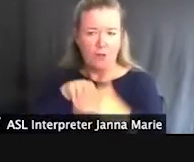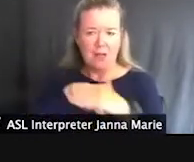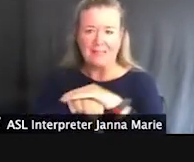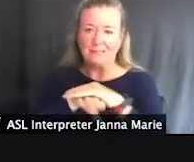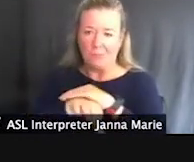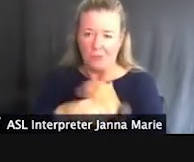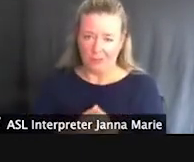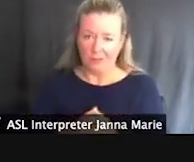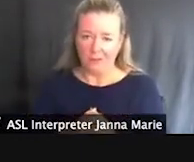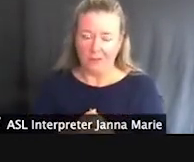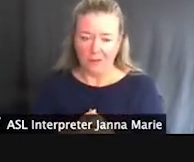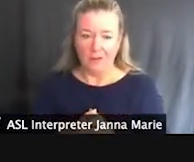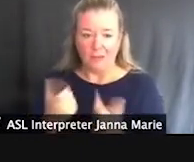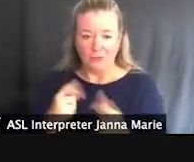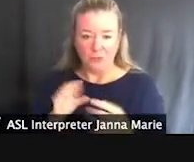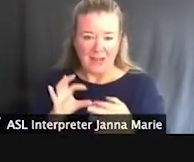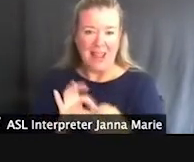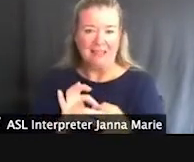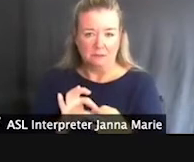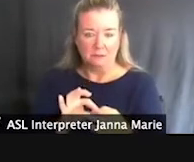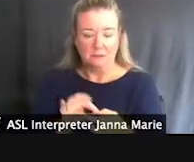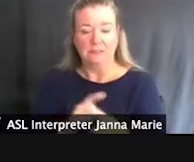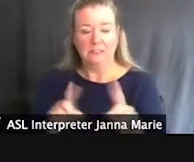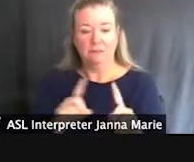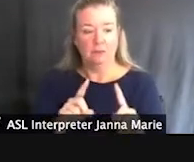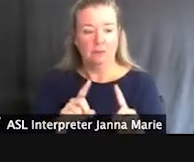to connect some different opportunities there along a rail-trail.